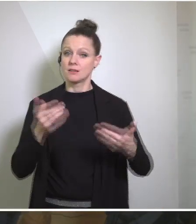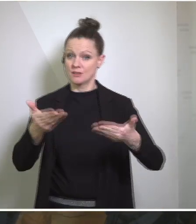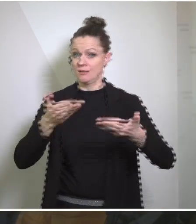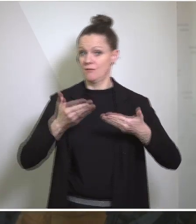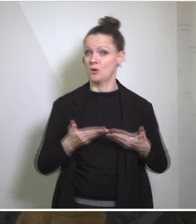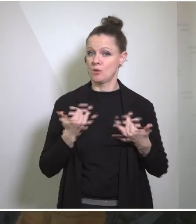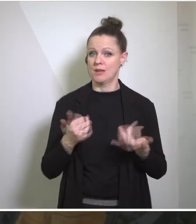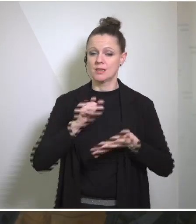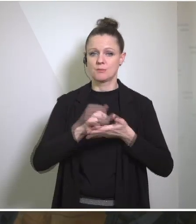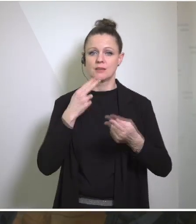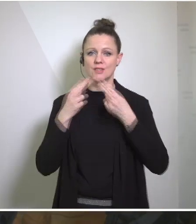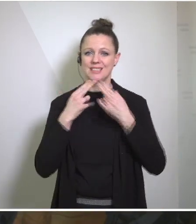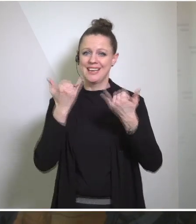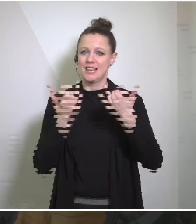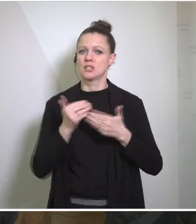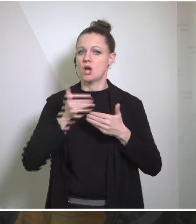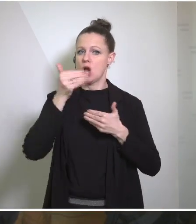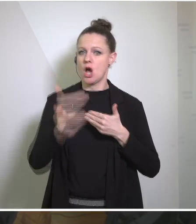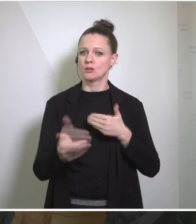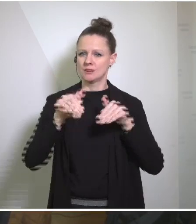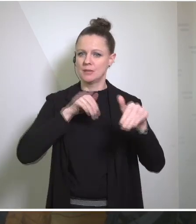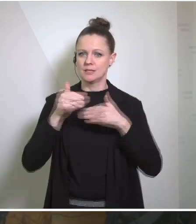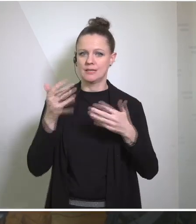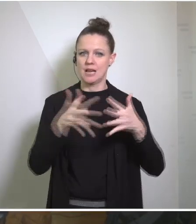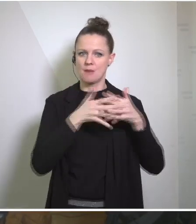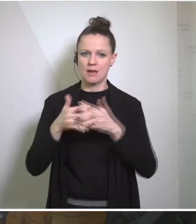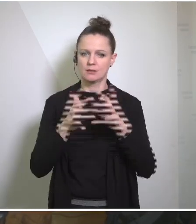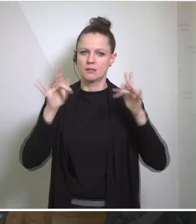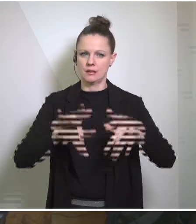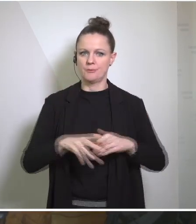US Secretary of State Antony Blinken to Vienna. Following the remarks of the two ministers there